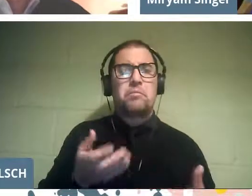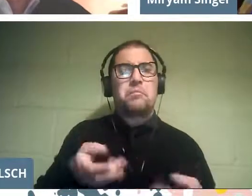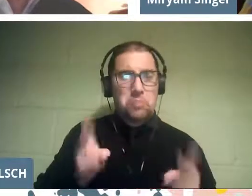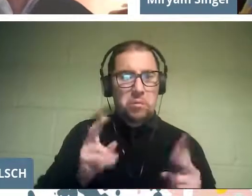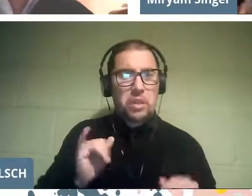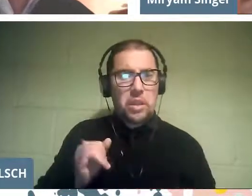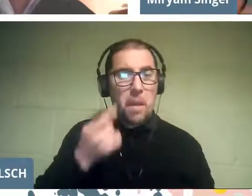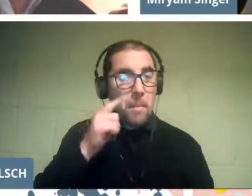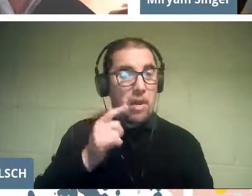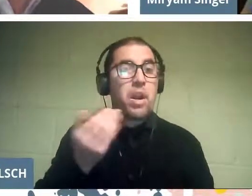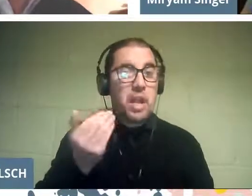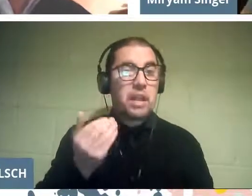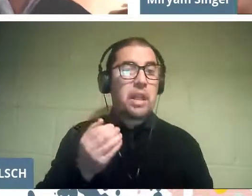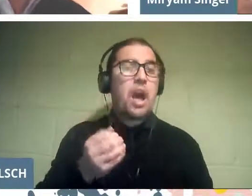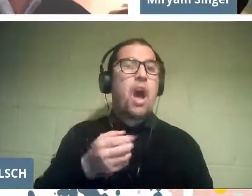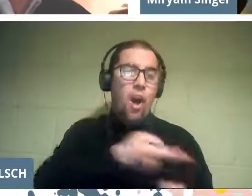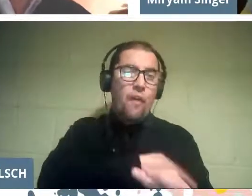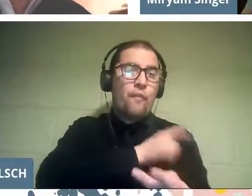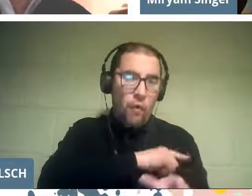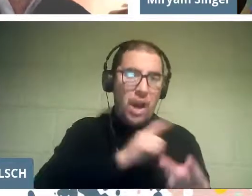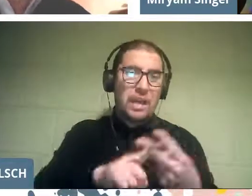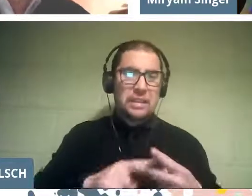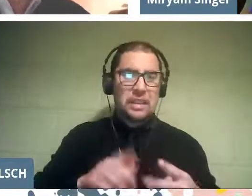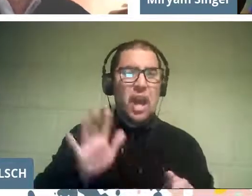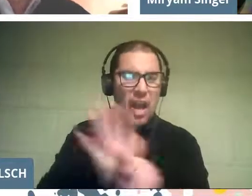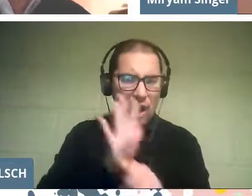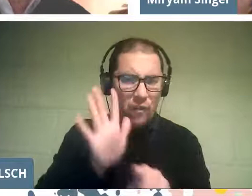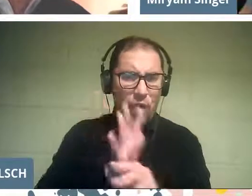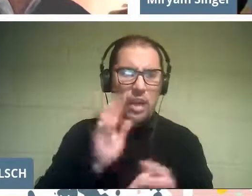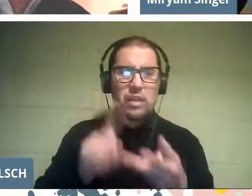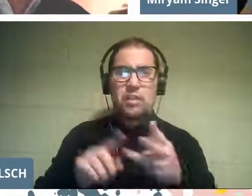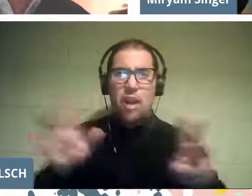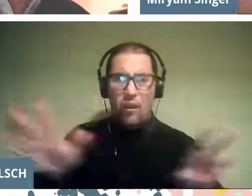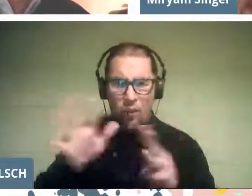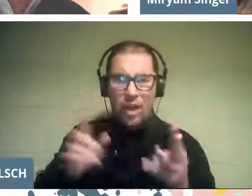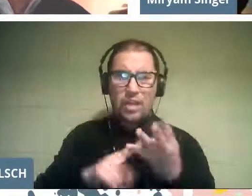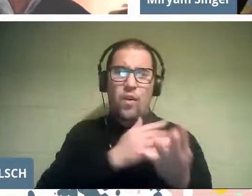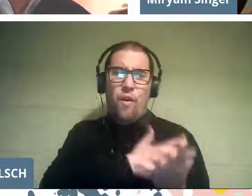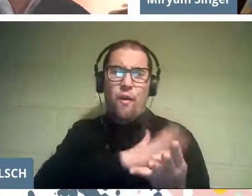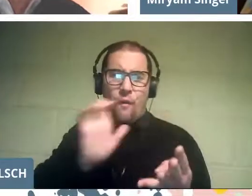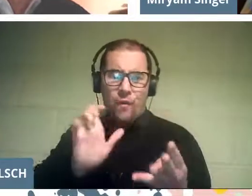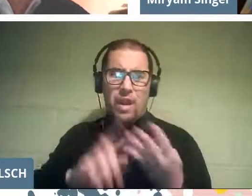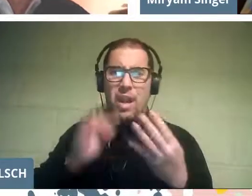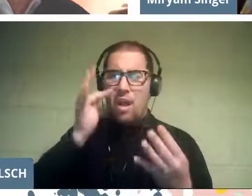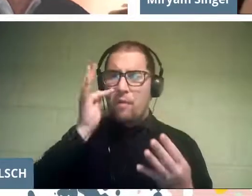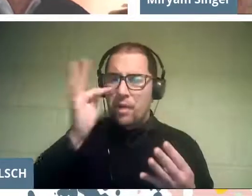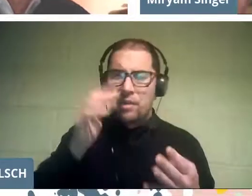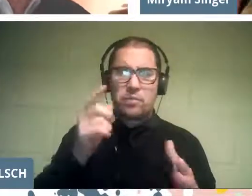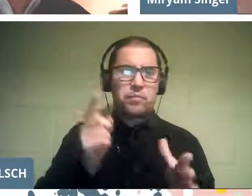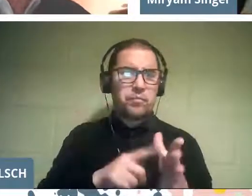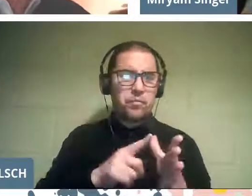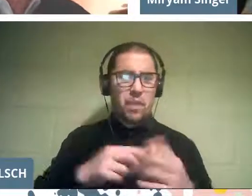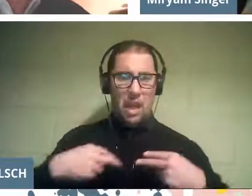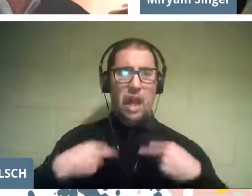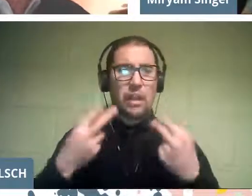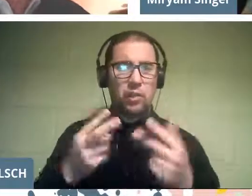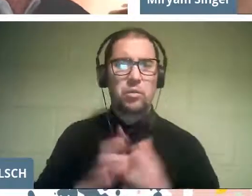It takes strength, commitment, faith, hope, and attitude above all.